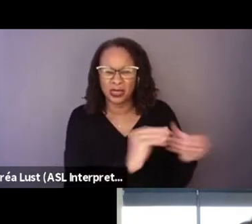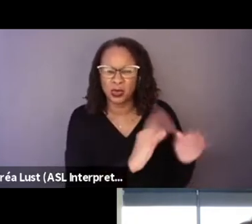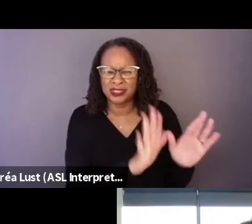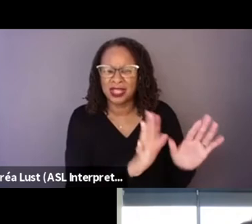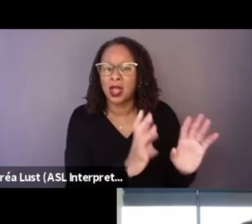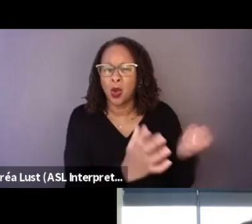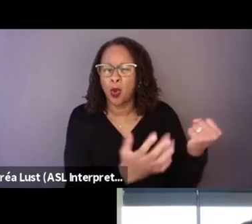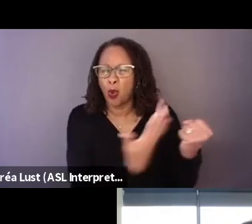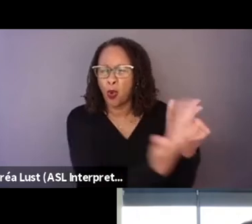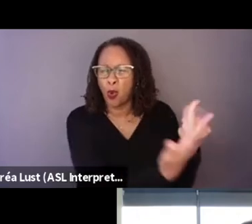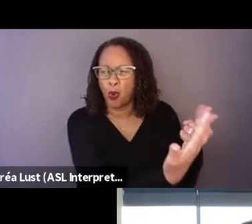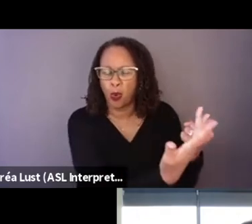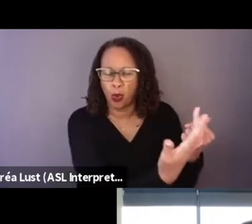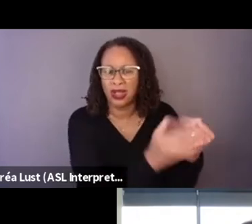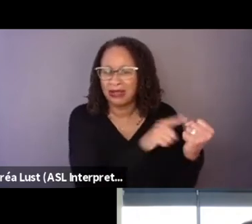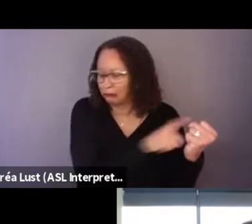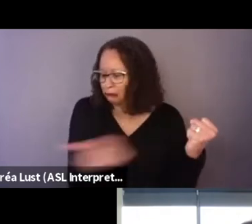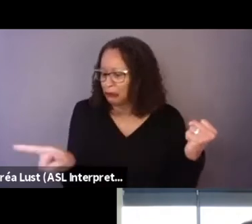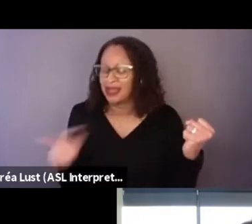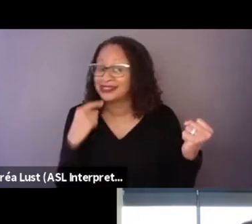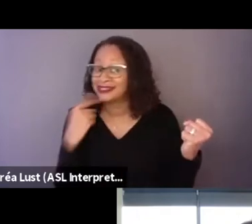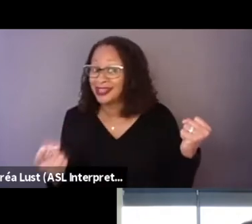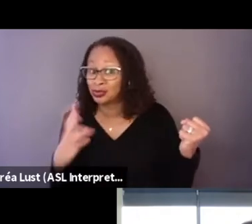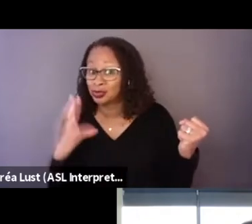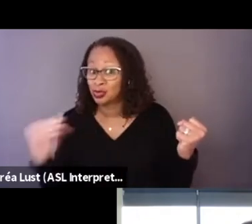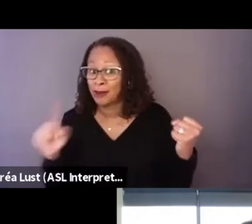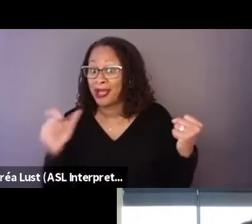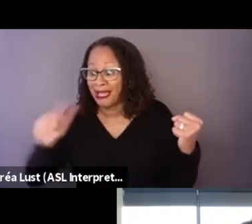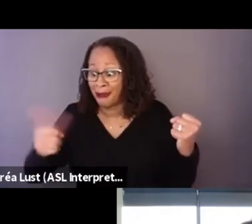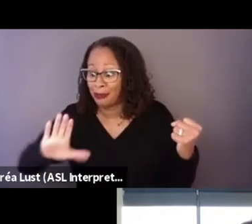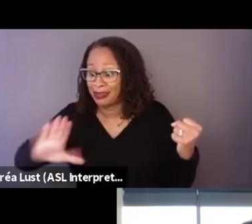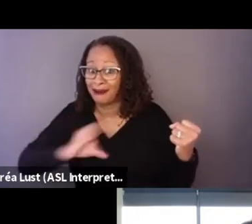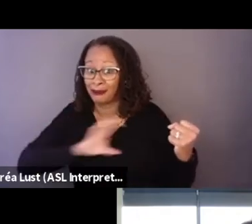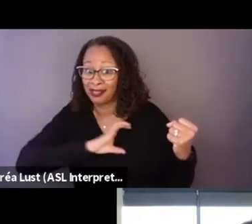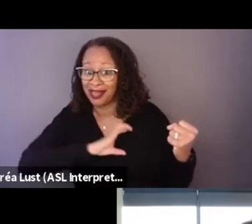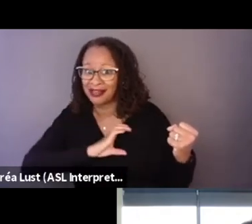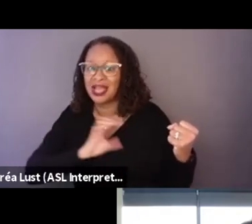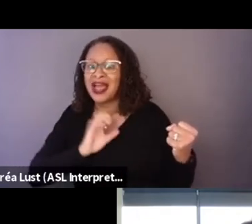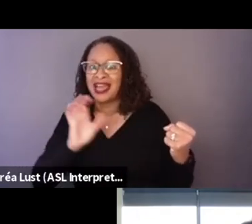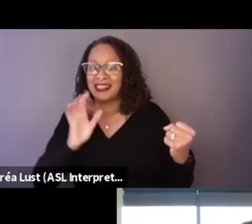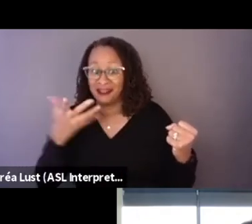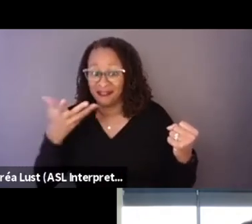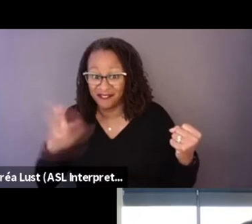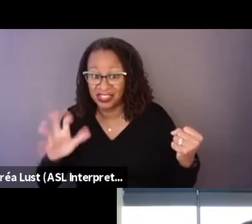about how they become cops, you know, and how do they feel about that in another language and then go back to it.